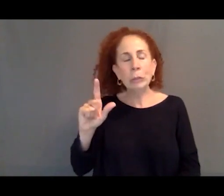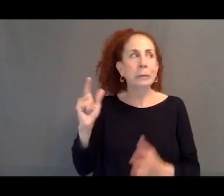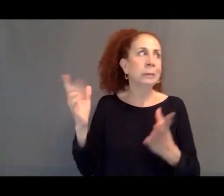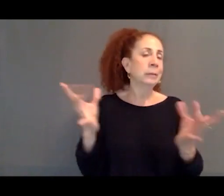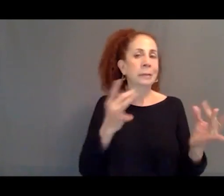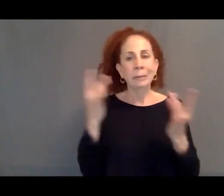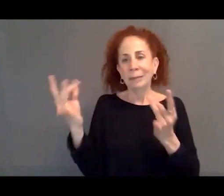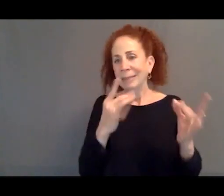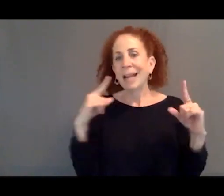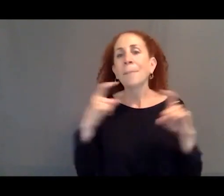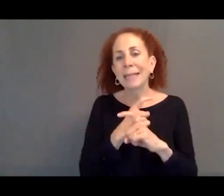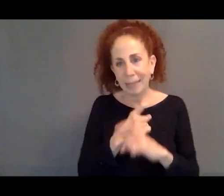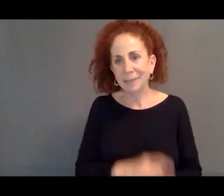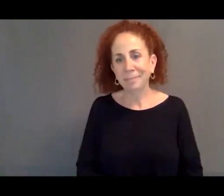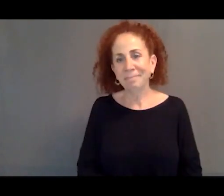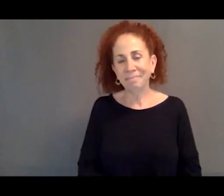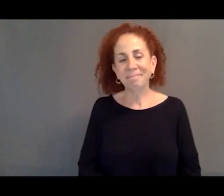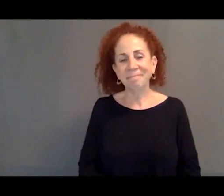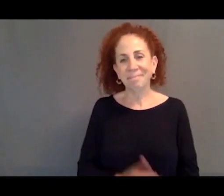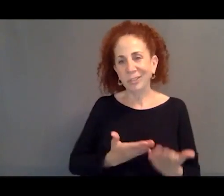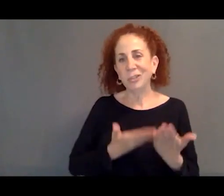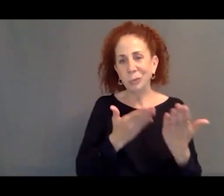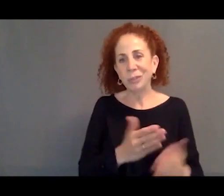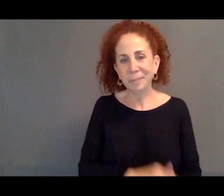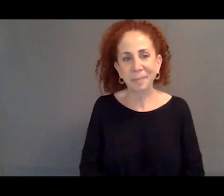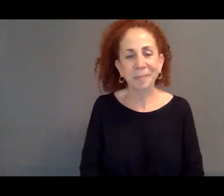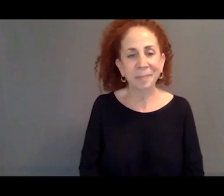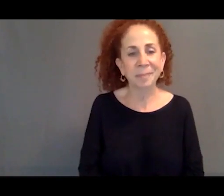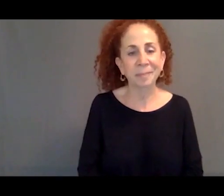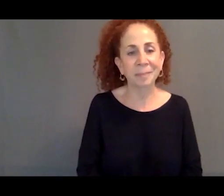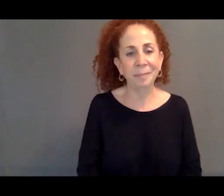it's a complicated solution but one